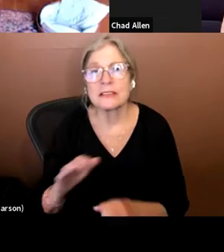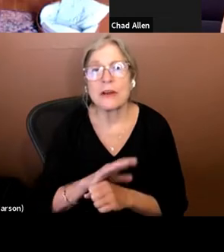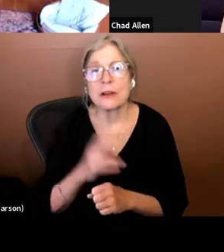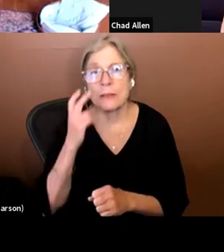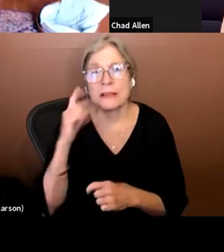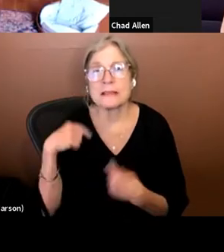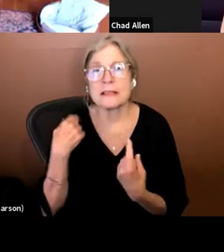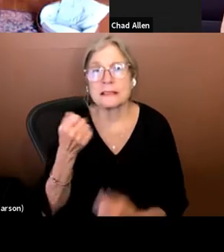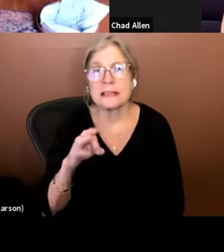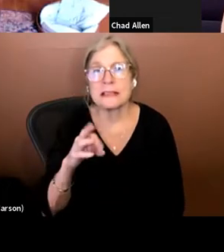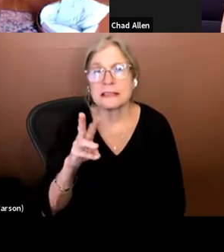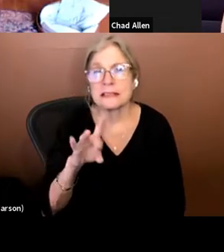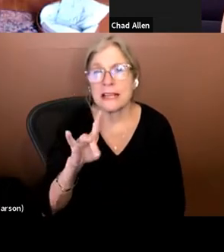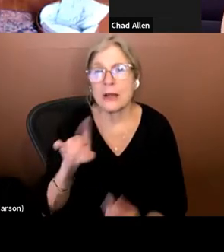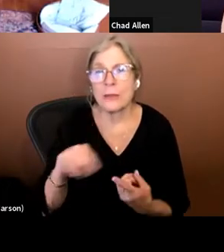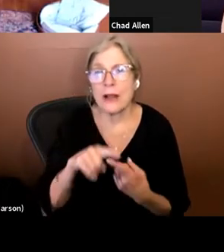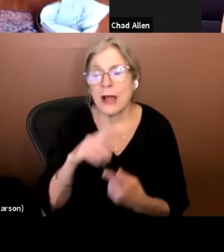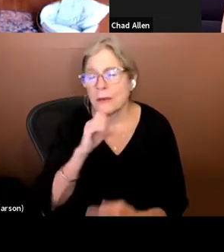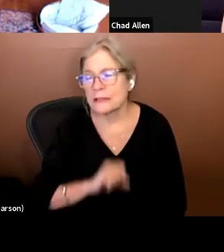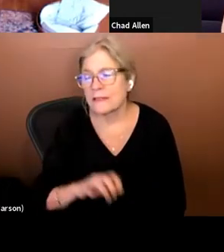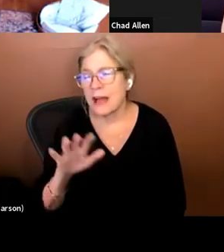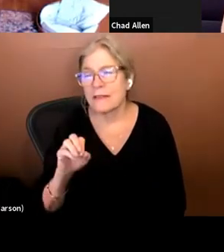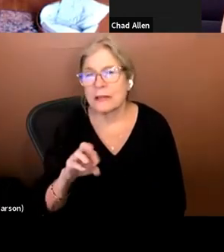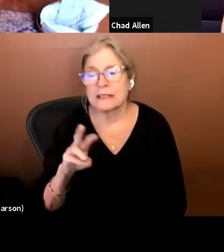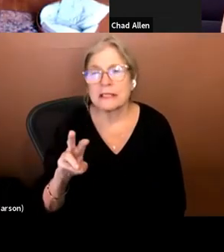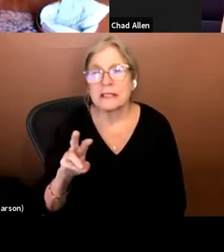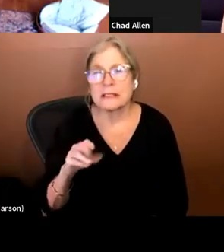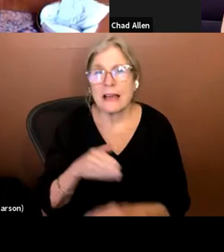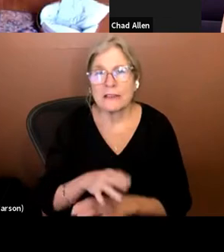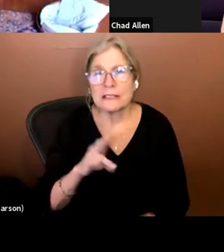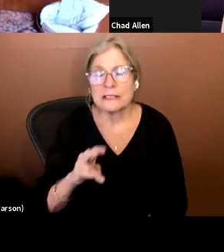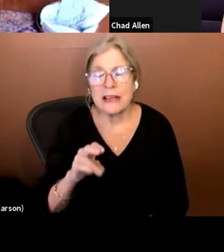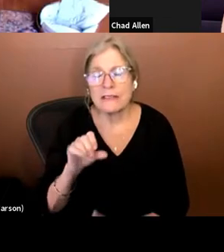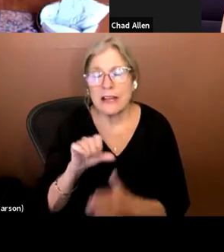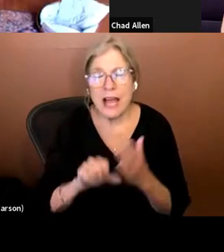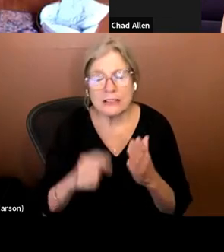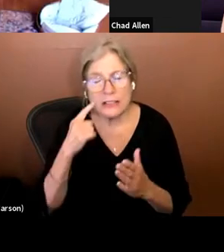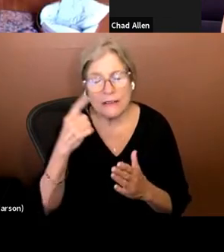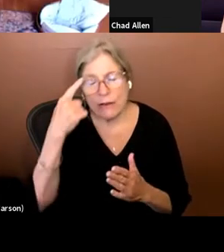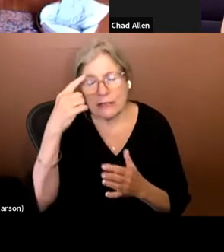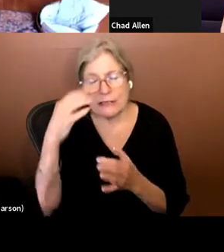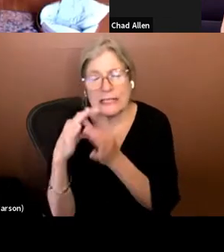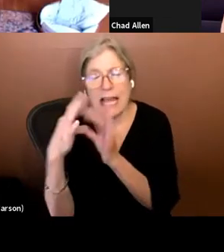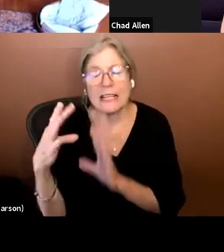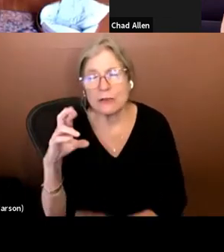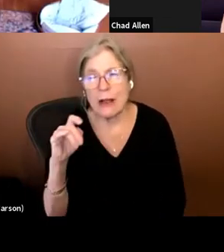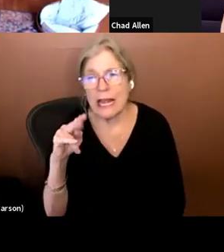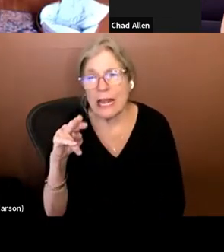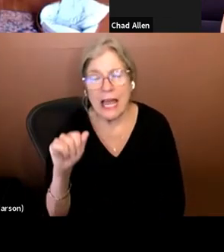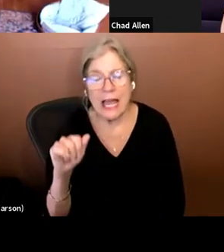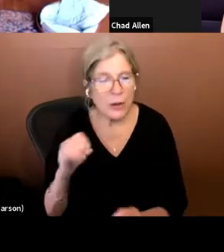when I was 5 or 6 years old. 5 or 6 years for detached retinas. No one knew why they were